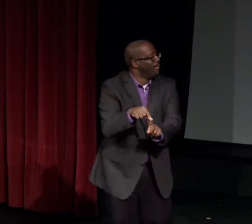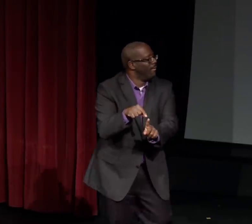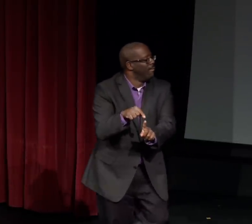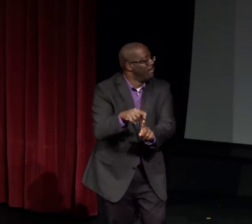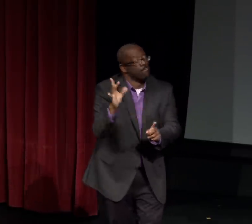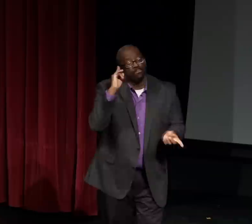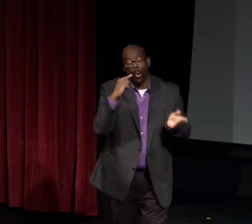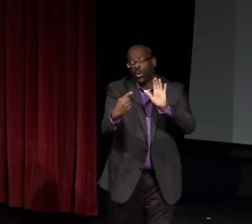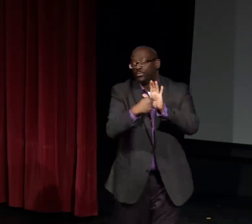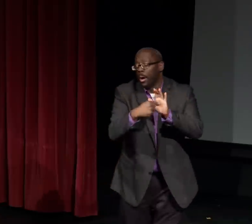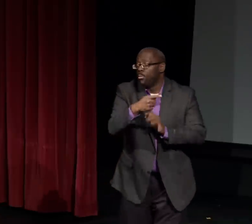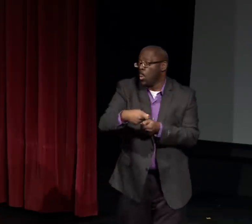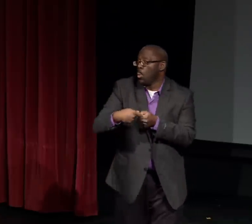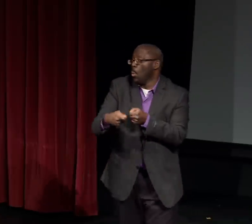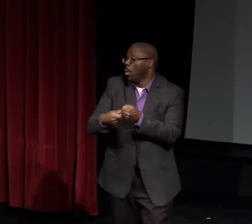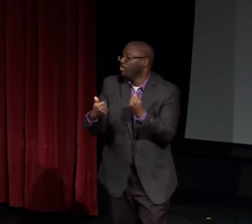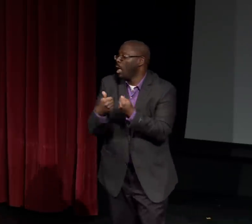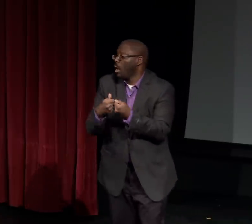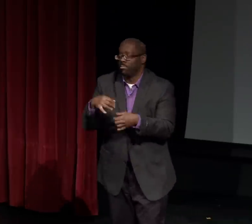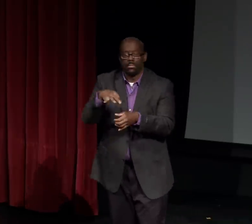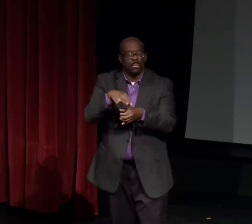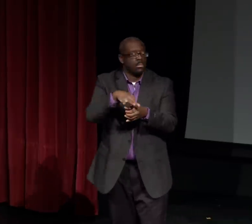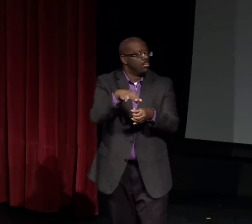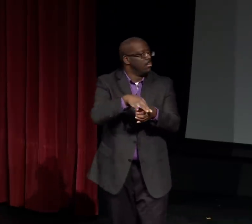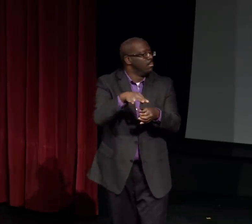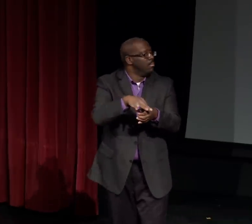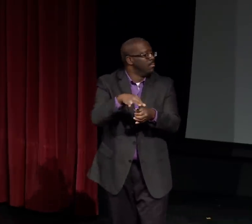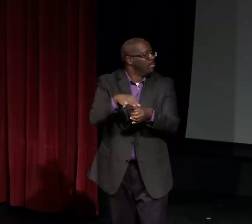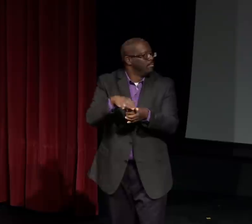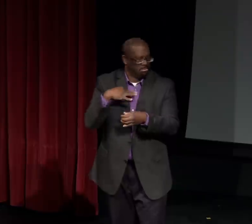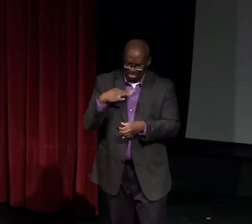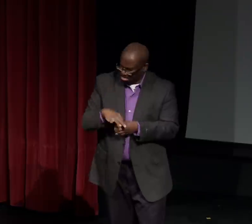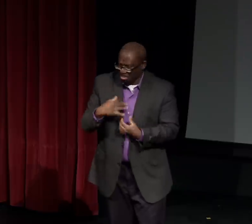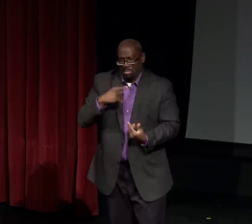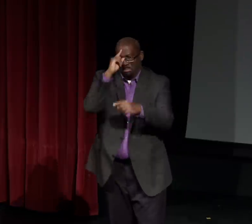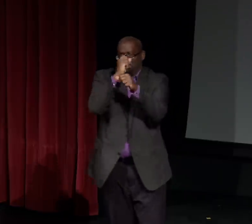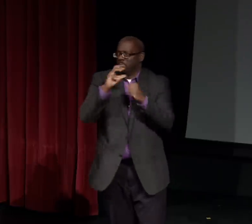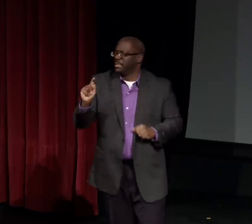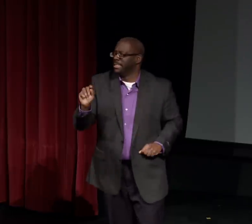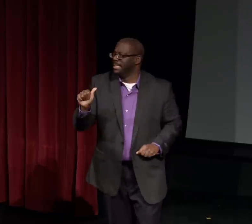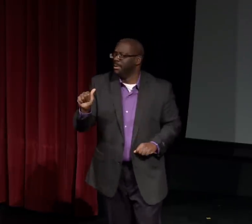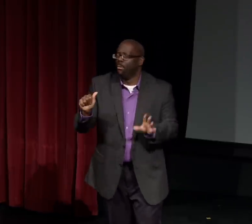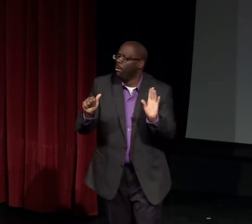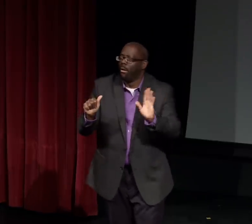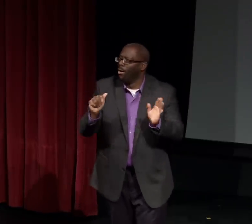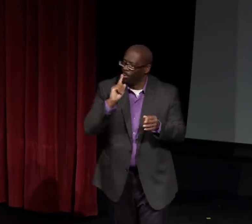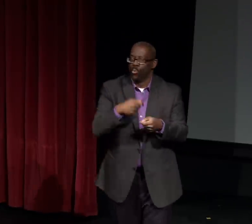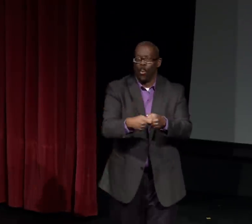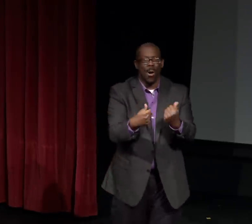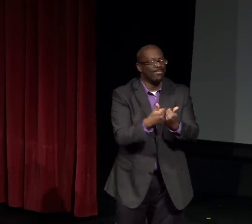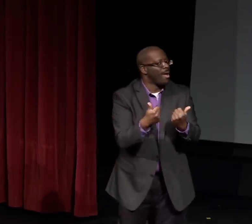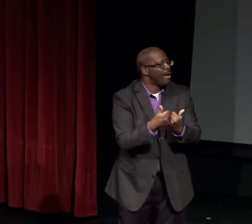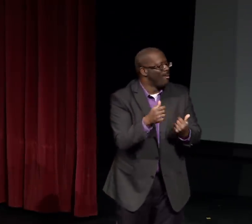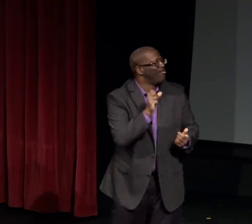they were using Black ASL. They would play cards and use this sign. I didn't know.